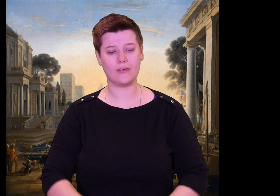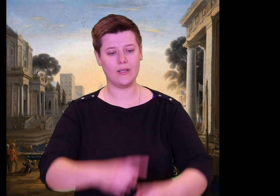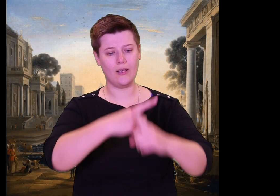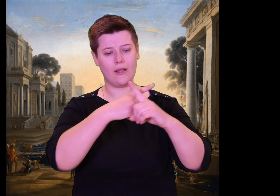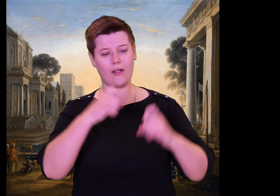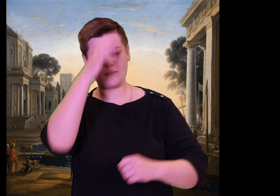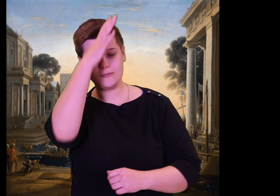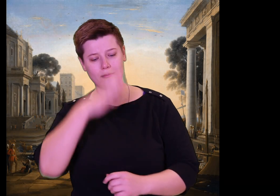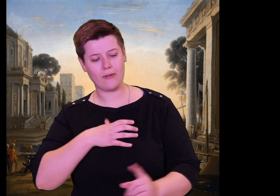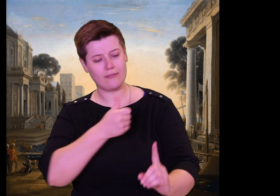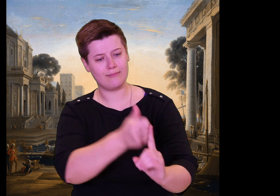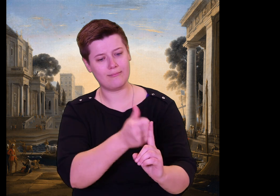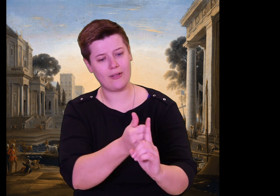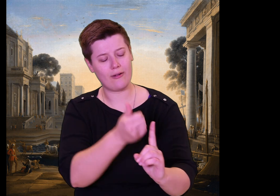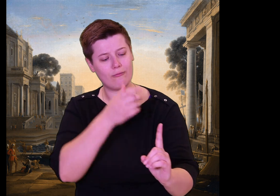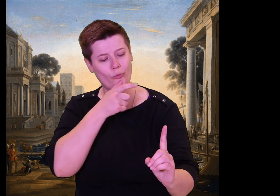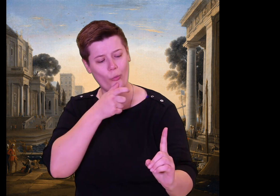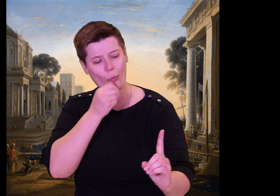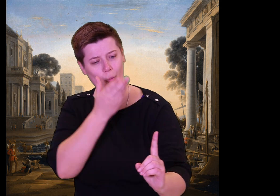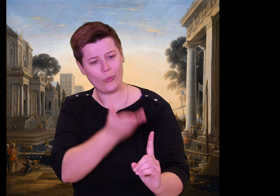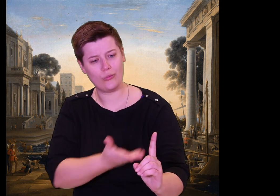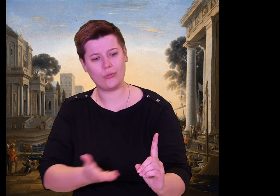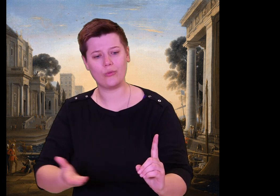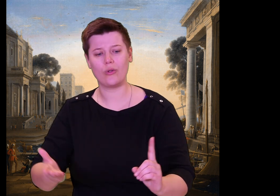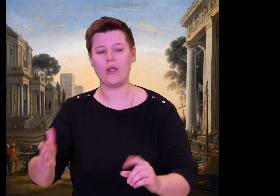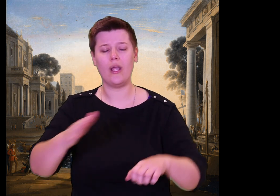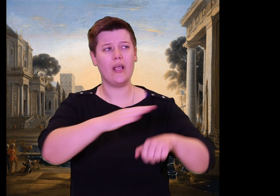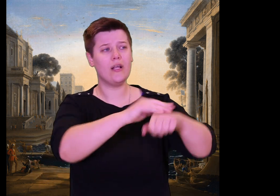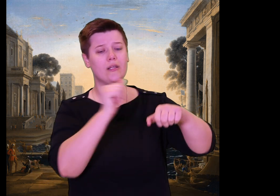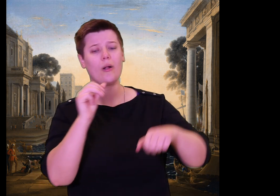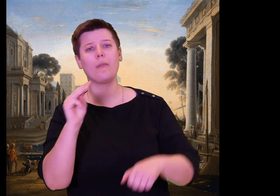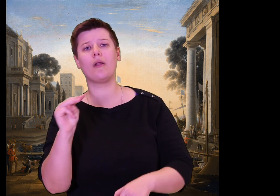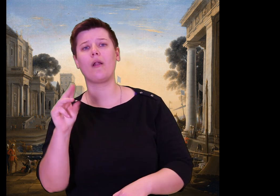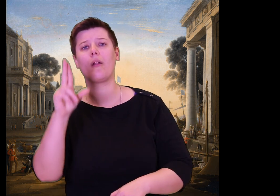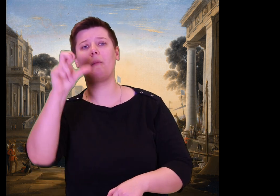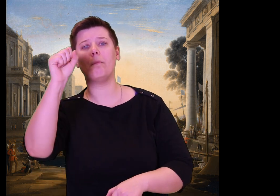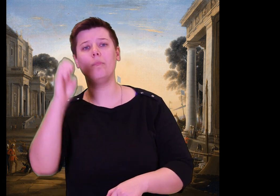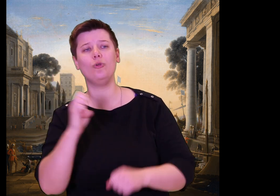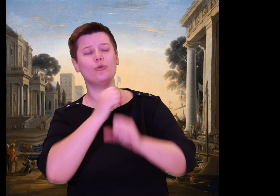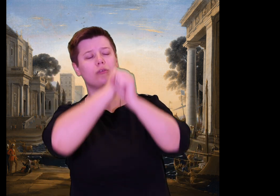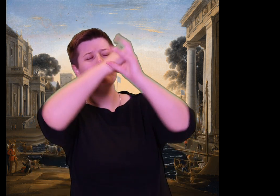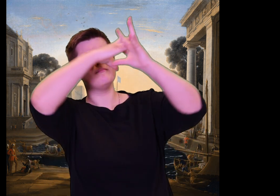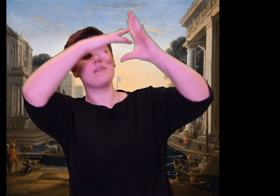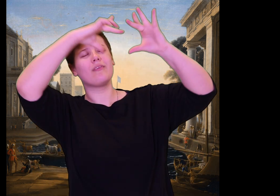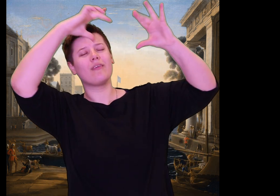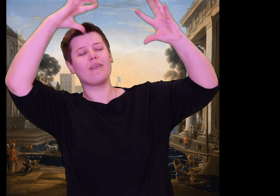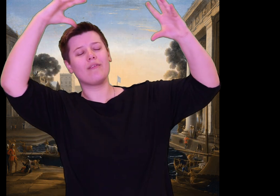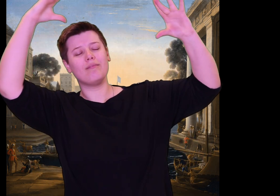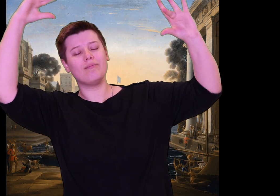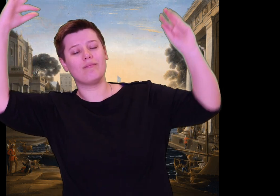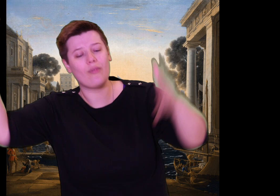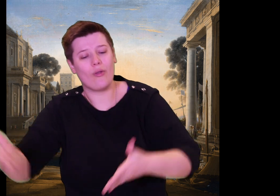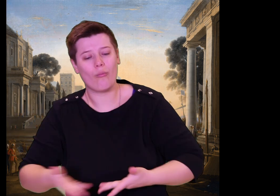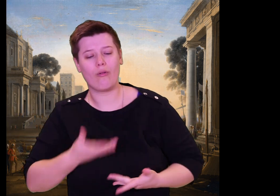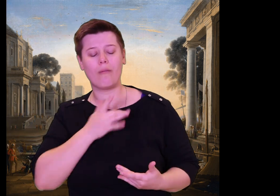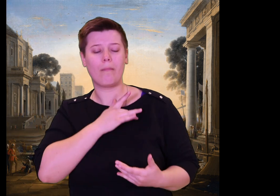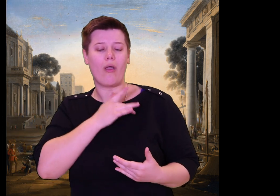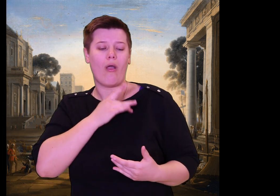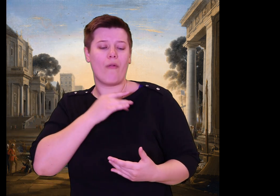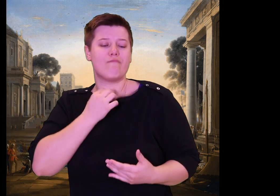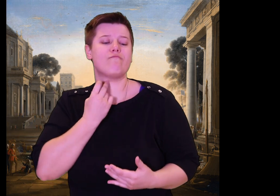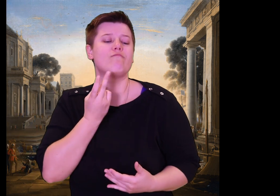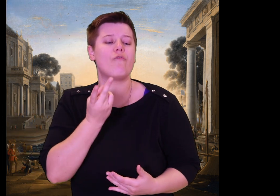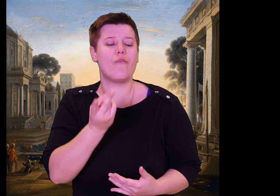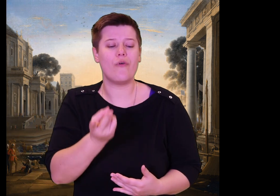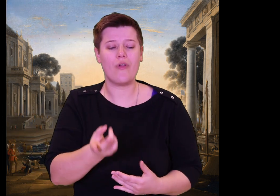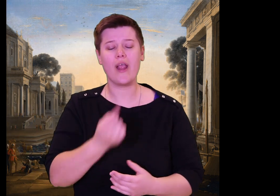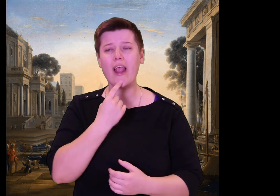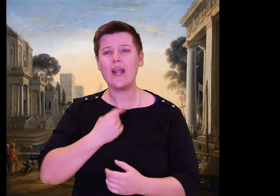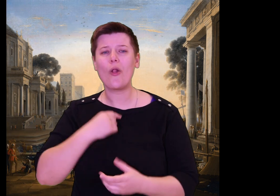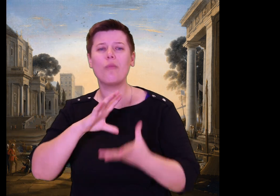Tell me of a man most profound. Muse, tell me how he wandered and was lost when he